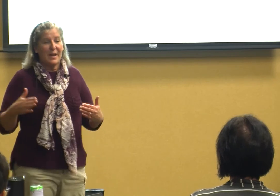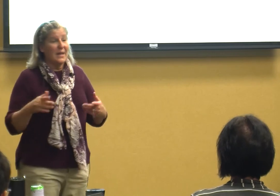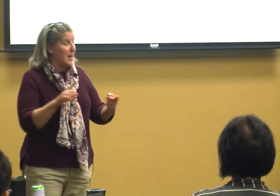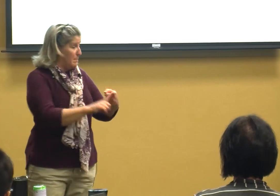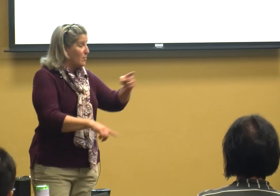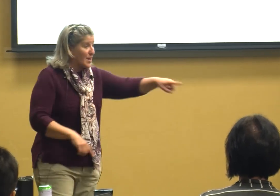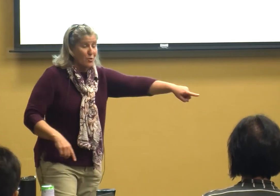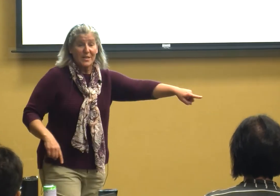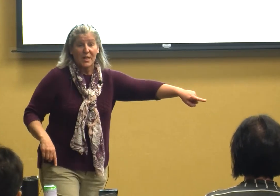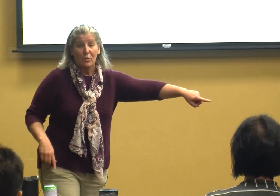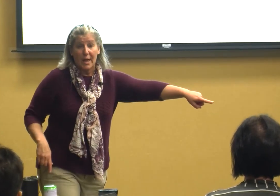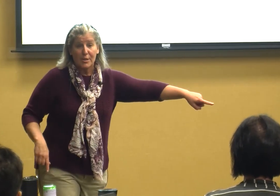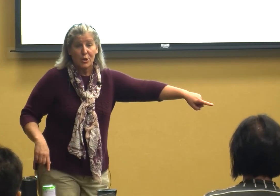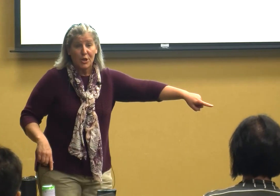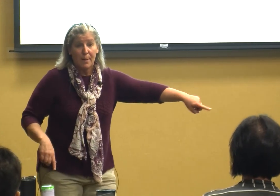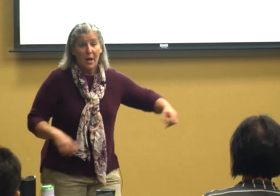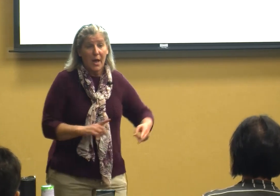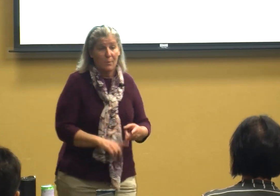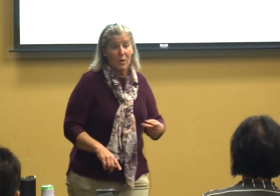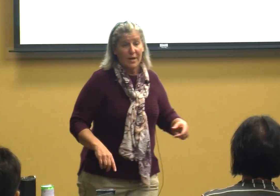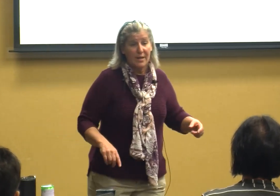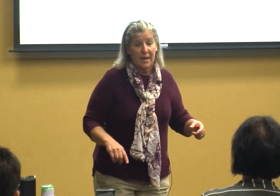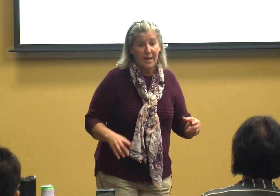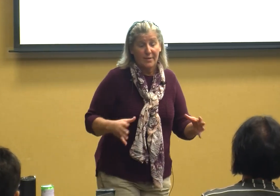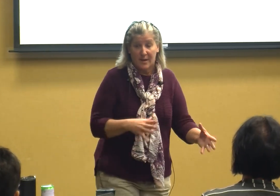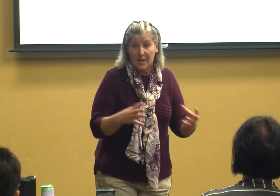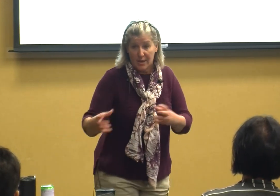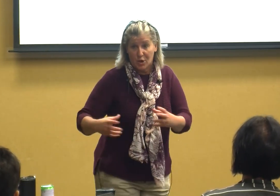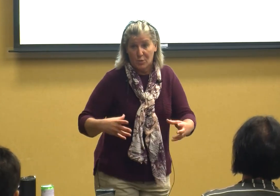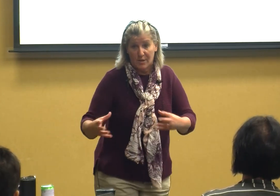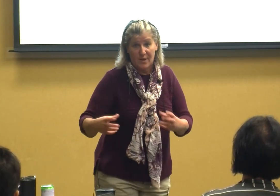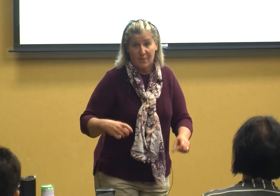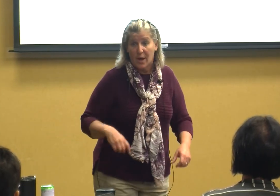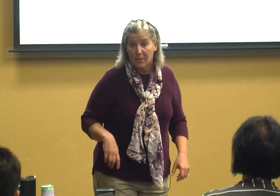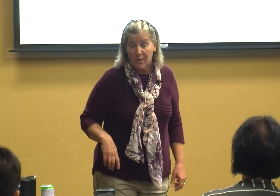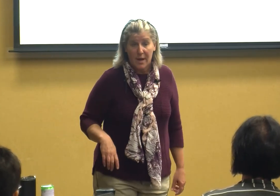in and build that trusting relationship and run into kids and do this that and the other right